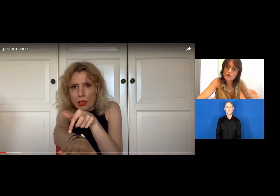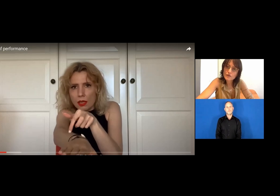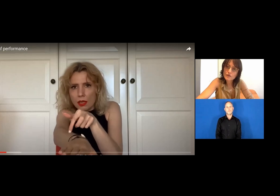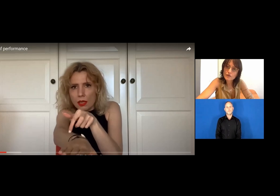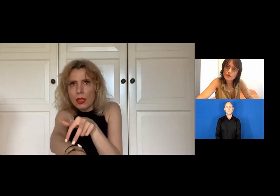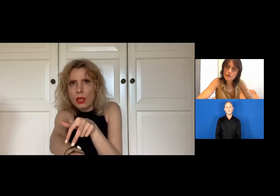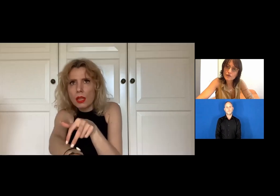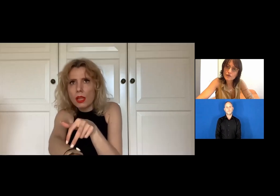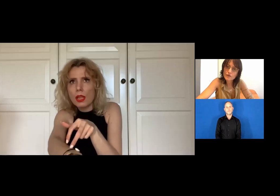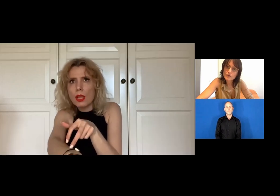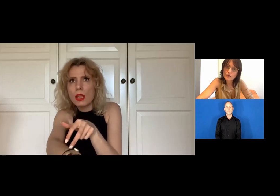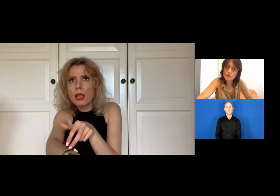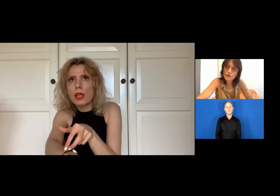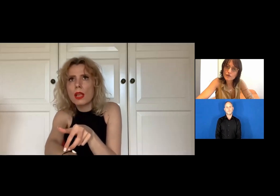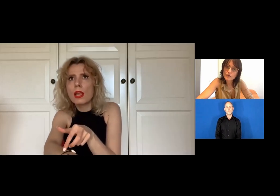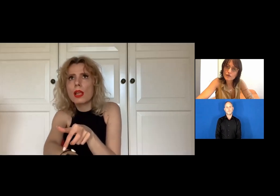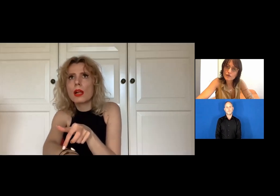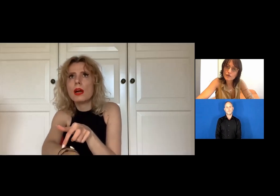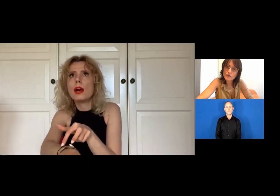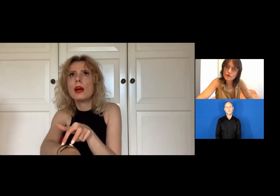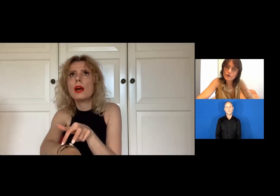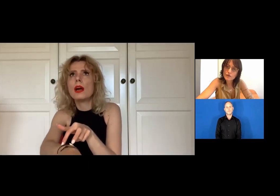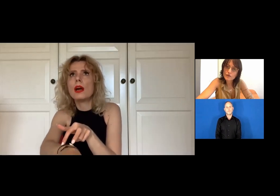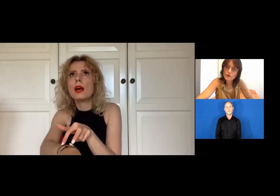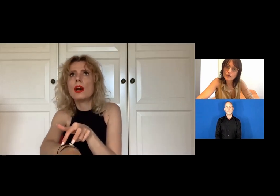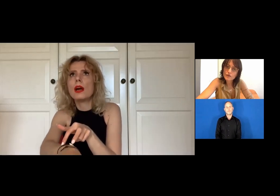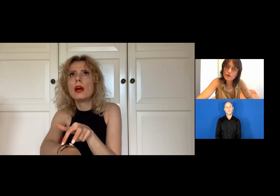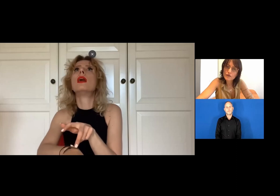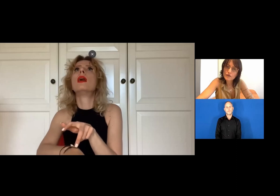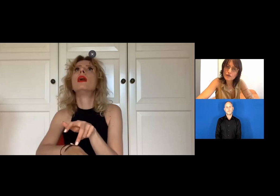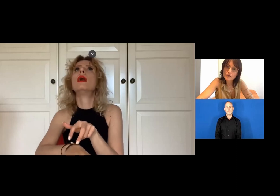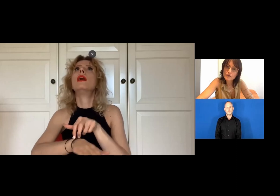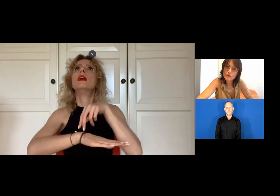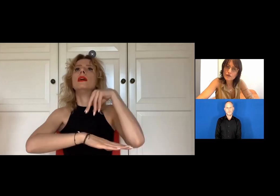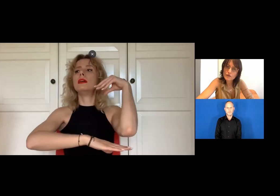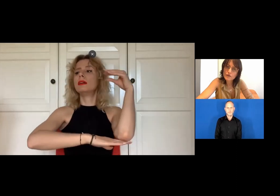I walk towards it.